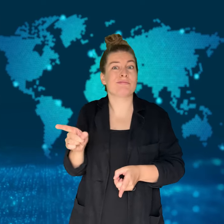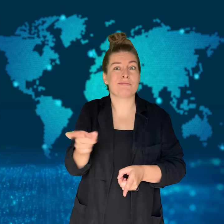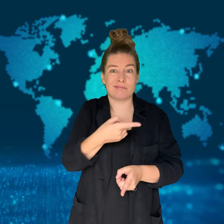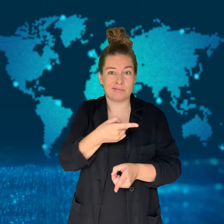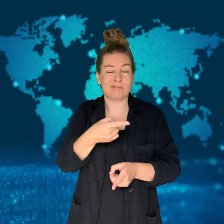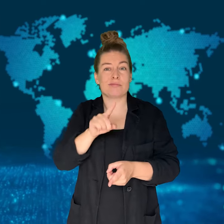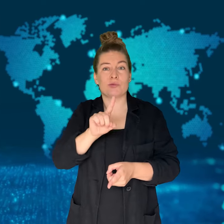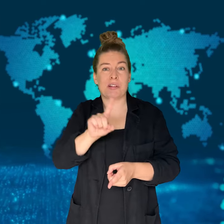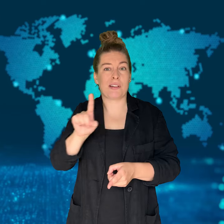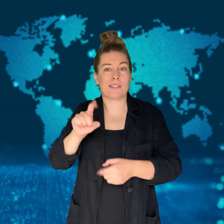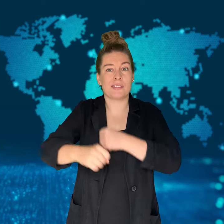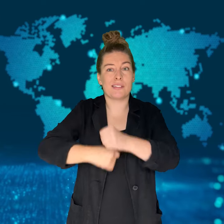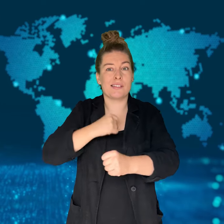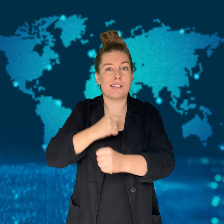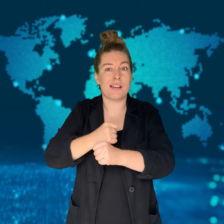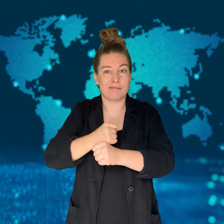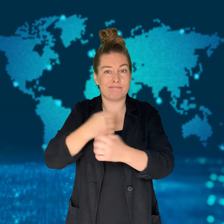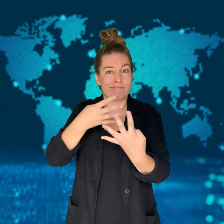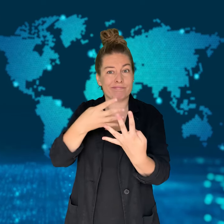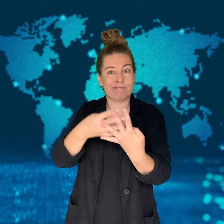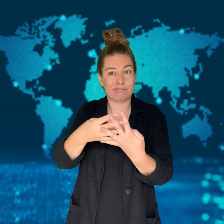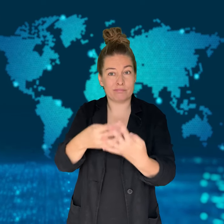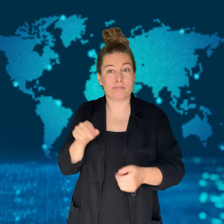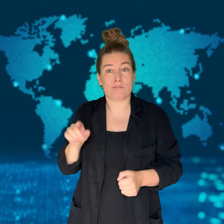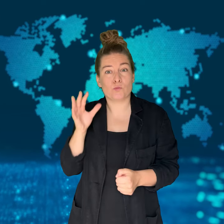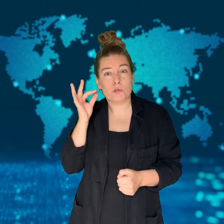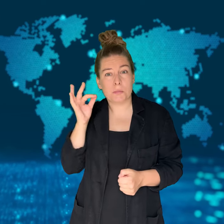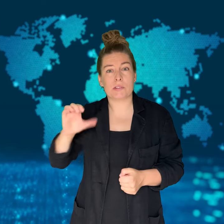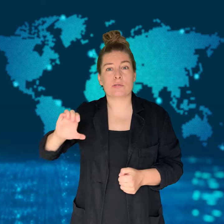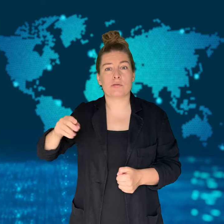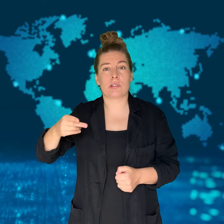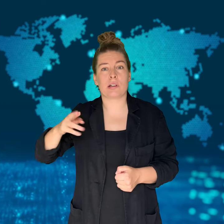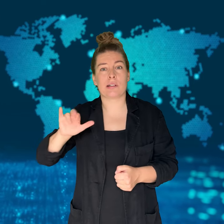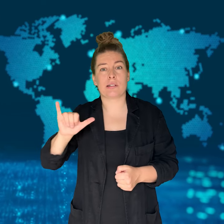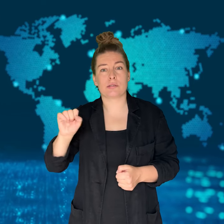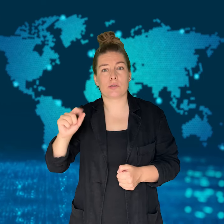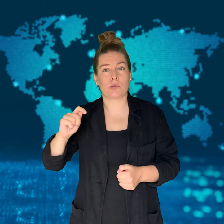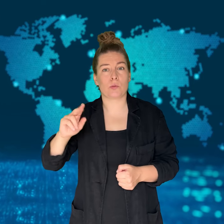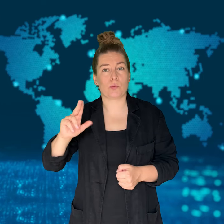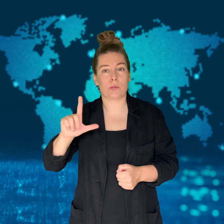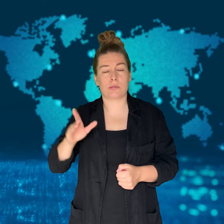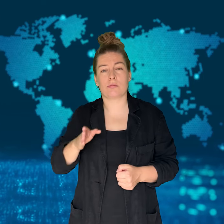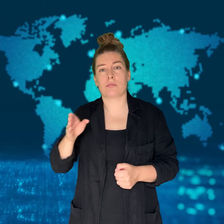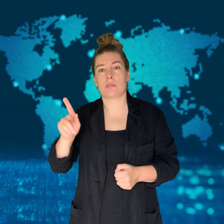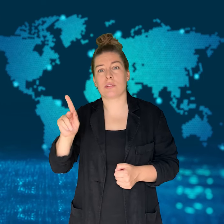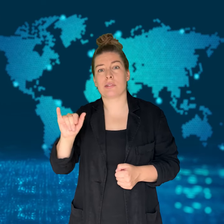The woman, Chrystul Kizer, was sentenced to